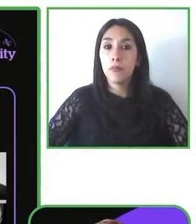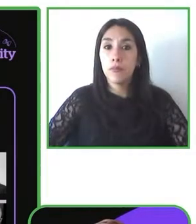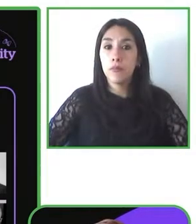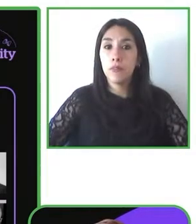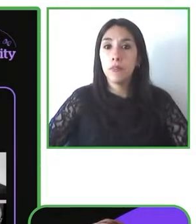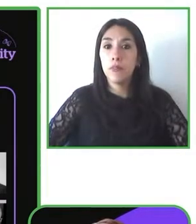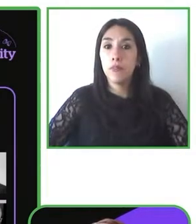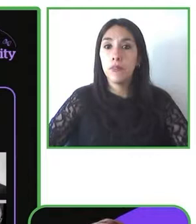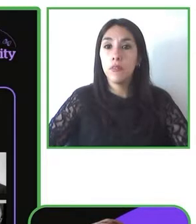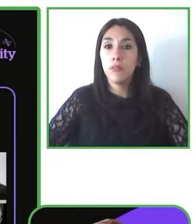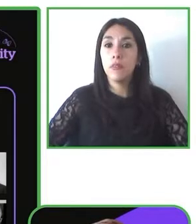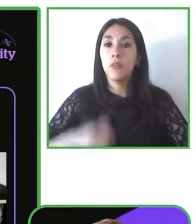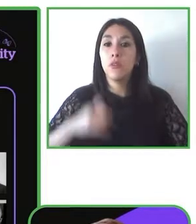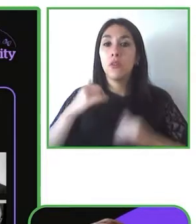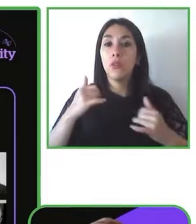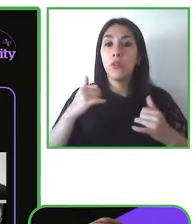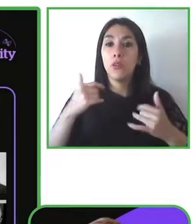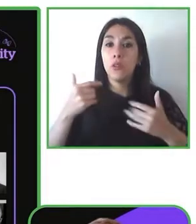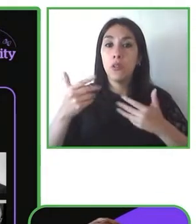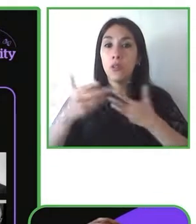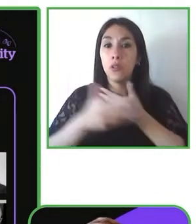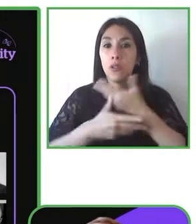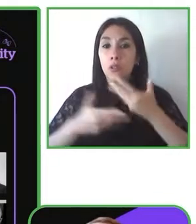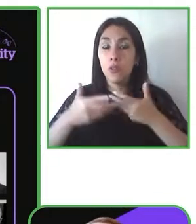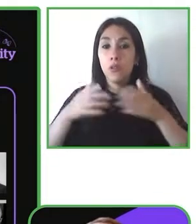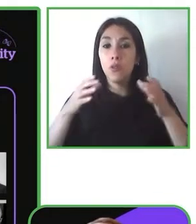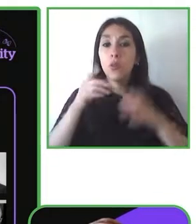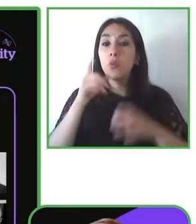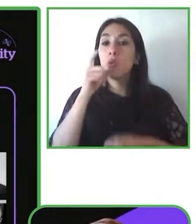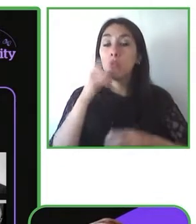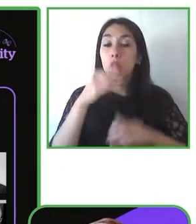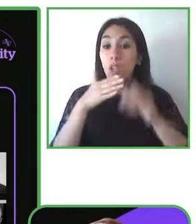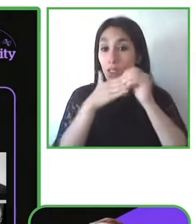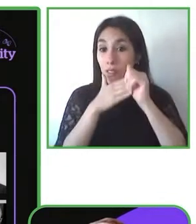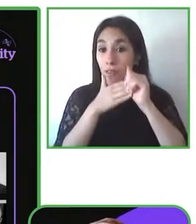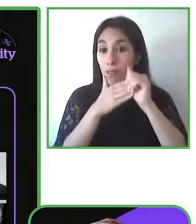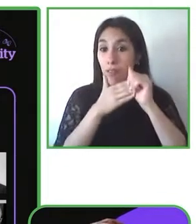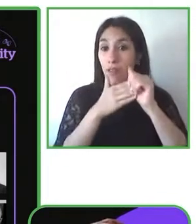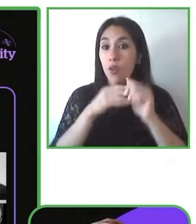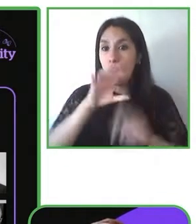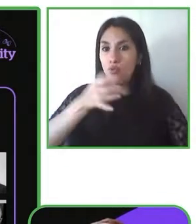accessibility practices experts teams do support the services that I provided before.